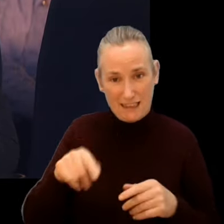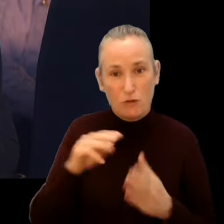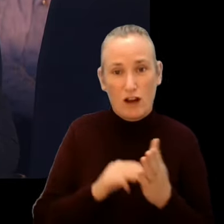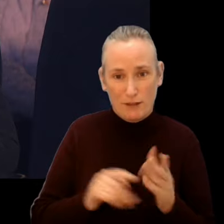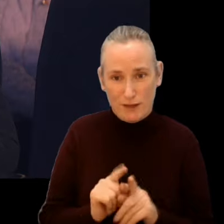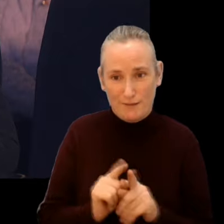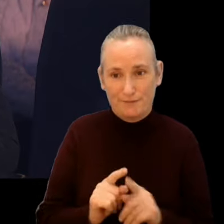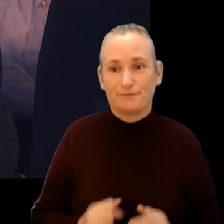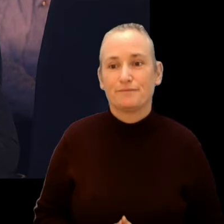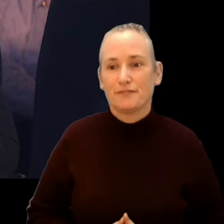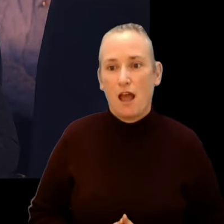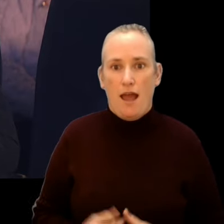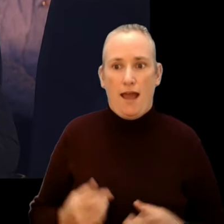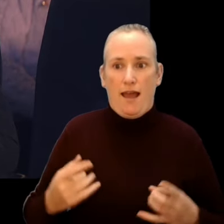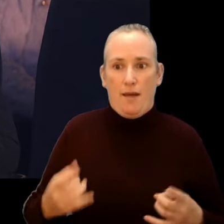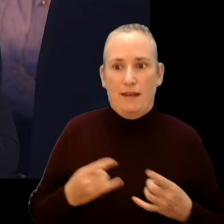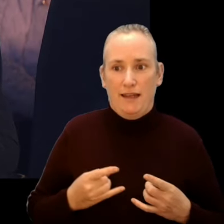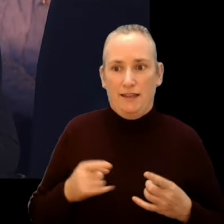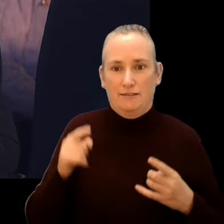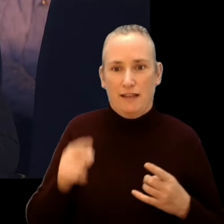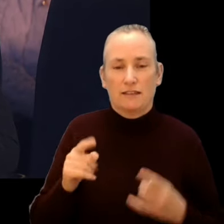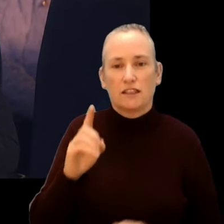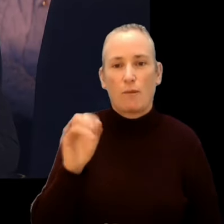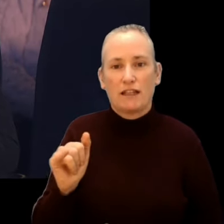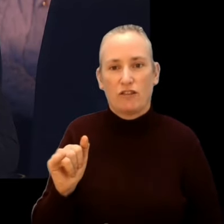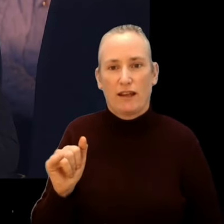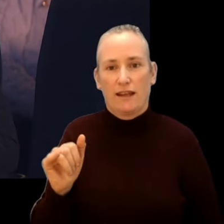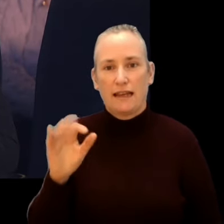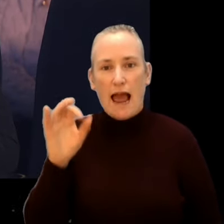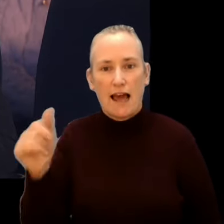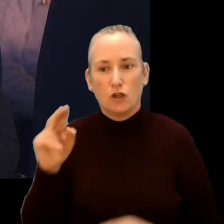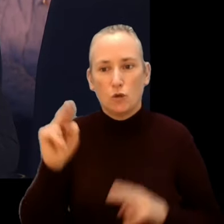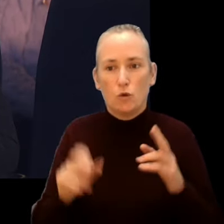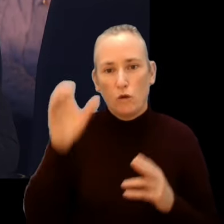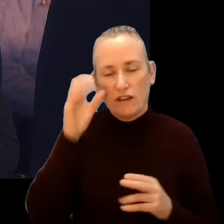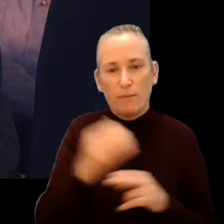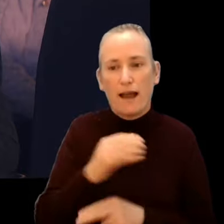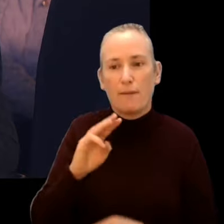We are thrilled to present as our Documentary Gala, a new movie by Pat Collins, The Dance.